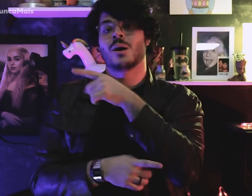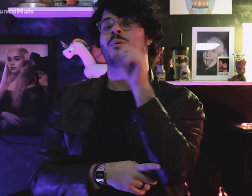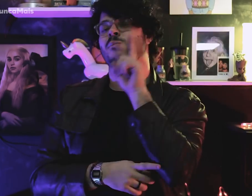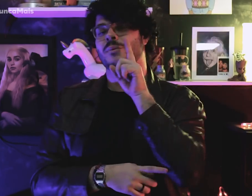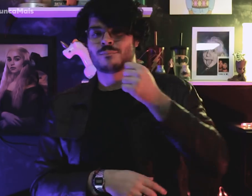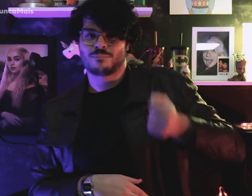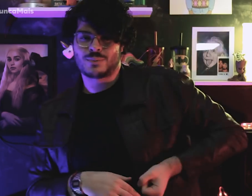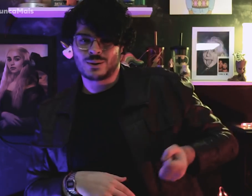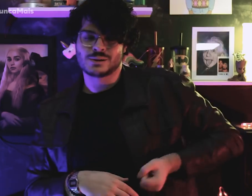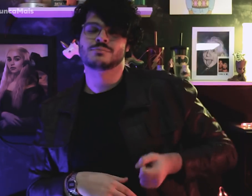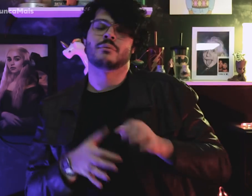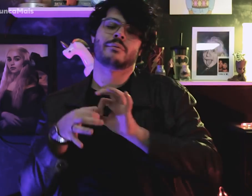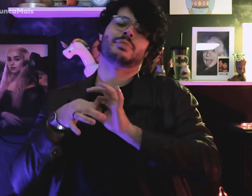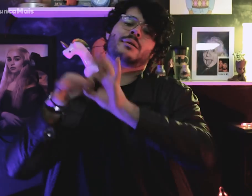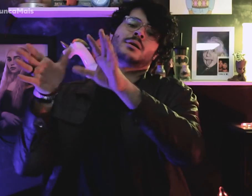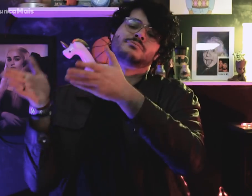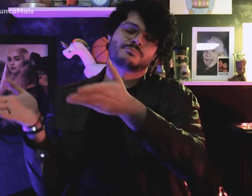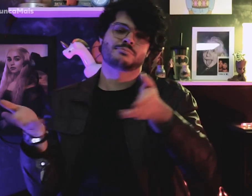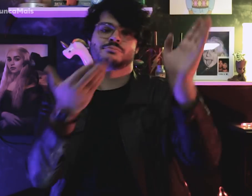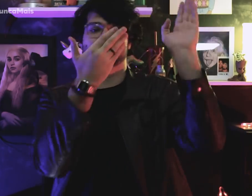Anyway, the US ambassador was released!